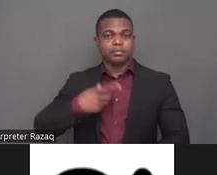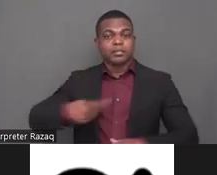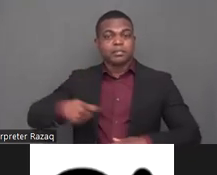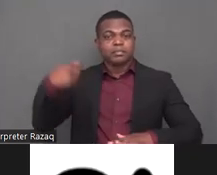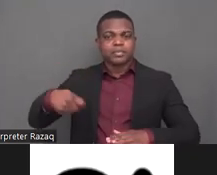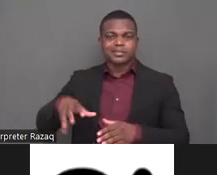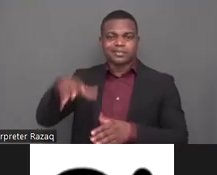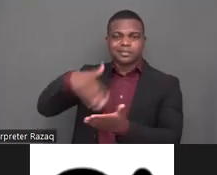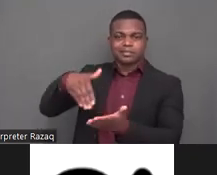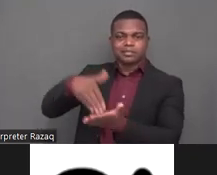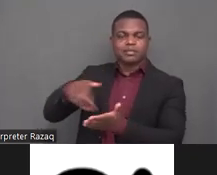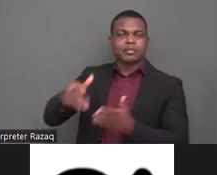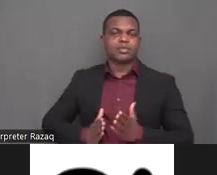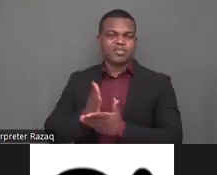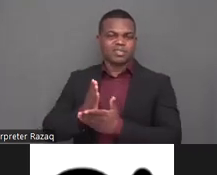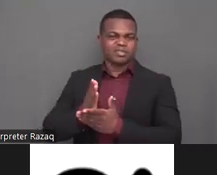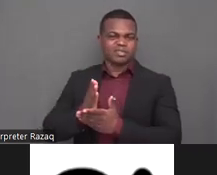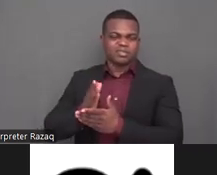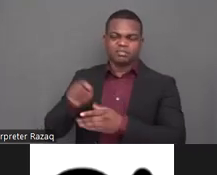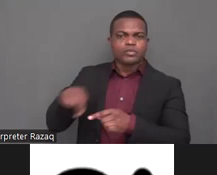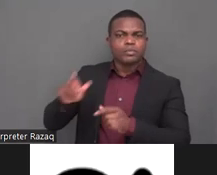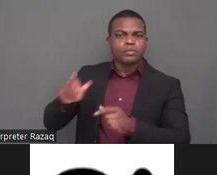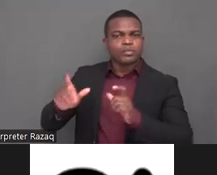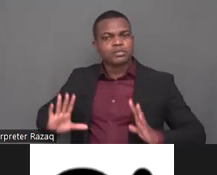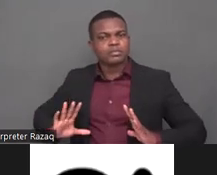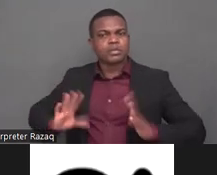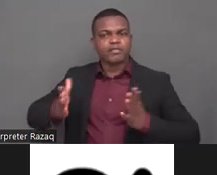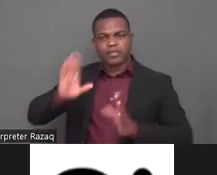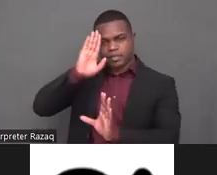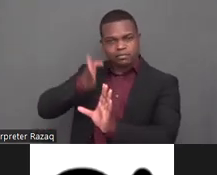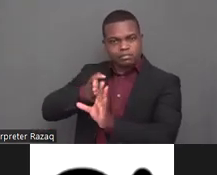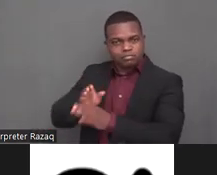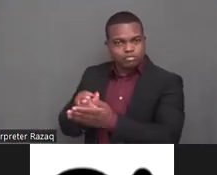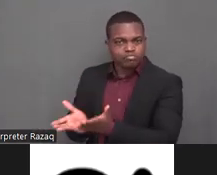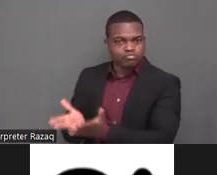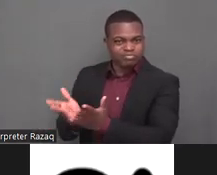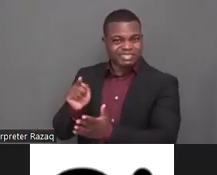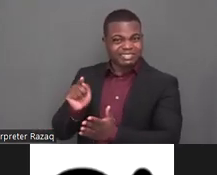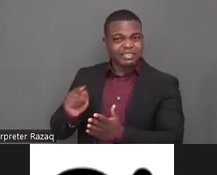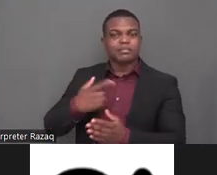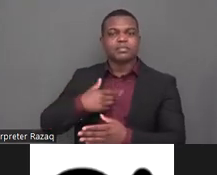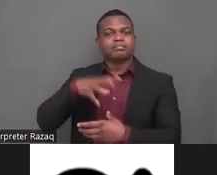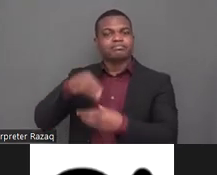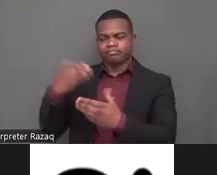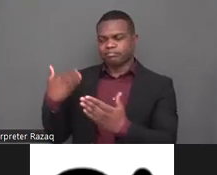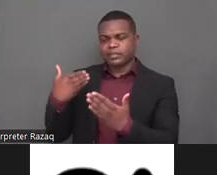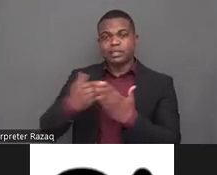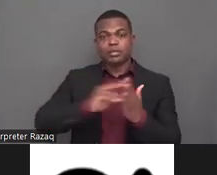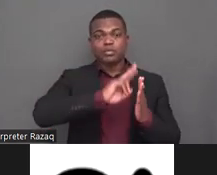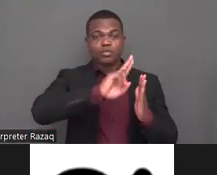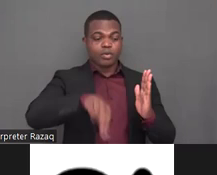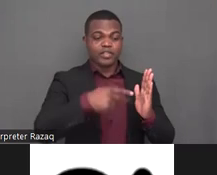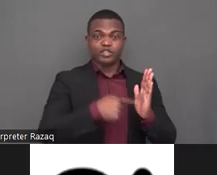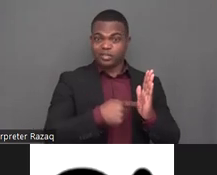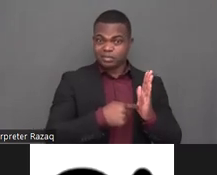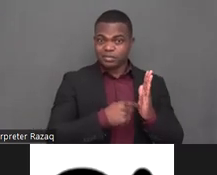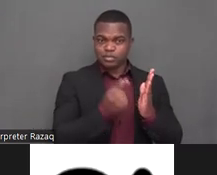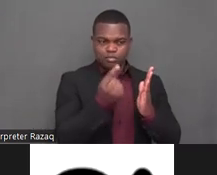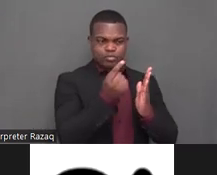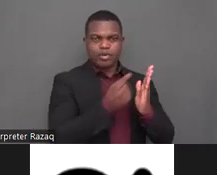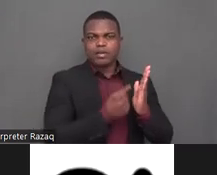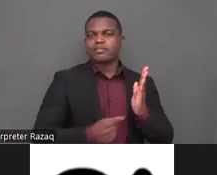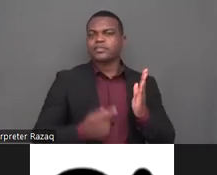of the convention back in the period from 2002 to 2006 and even at that time i was focusing on